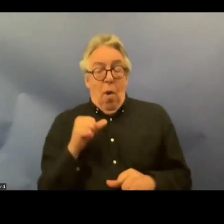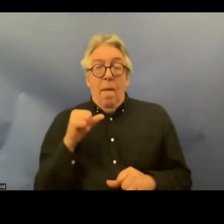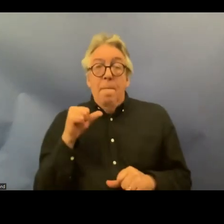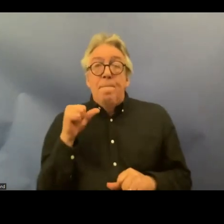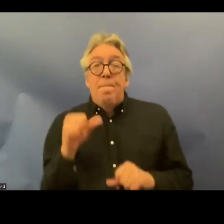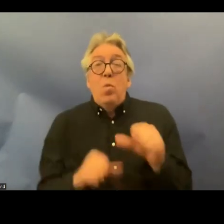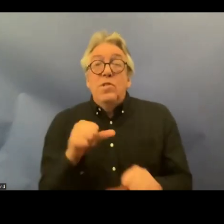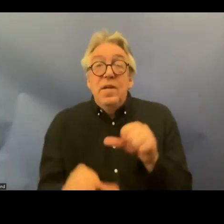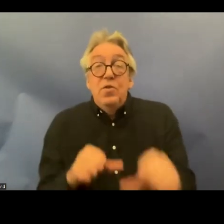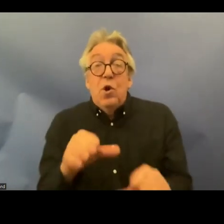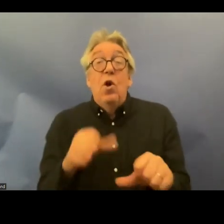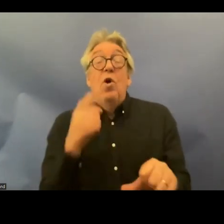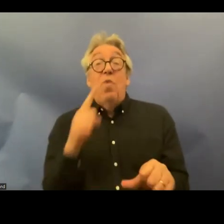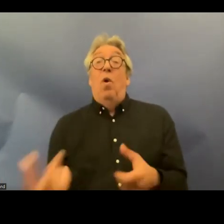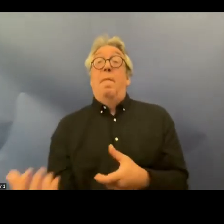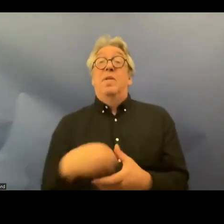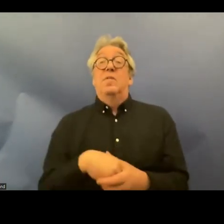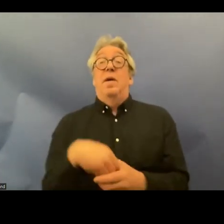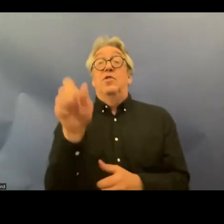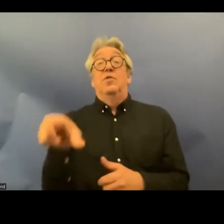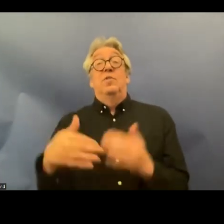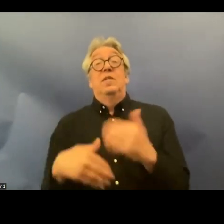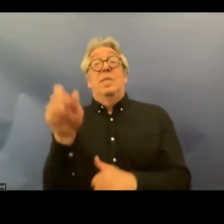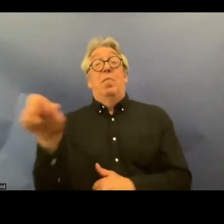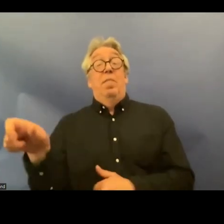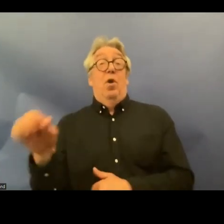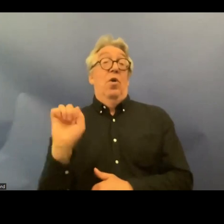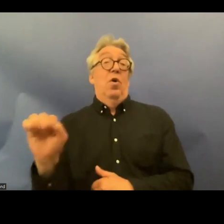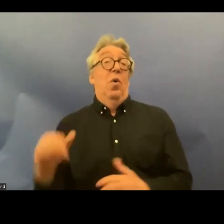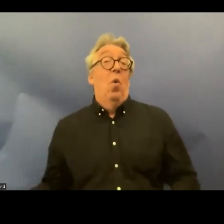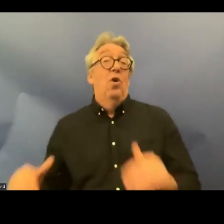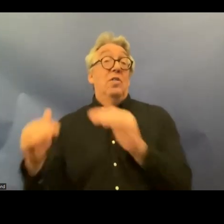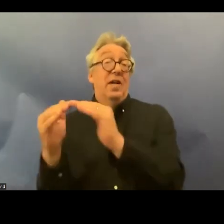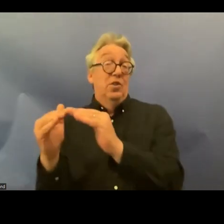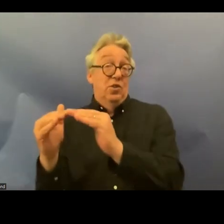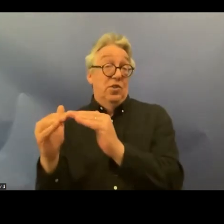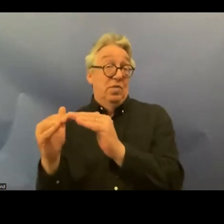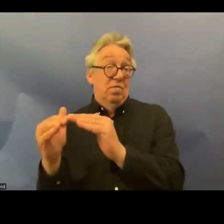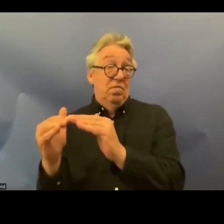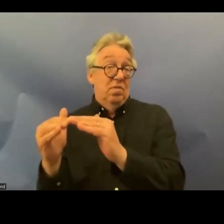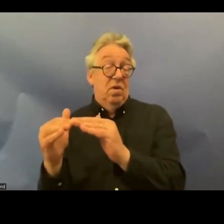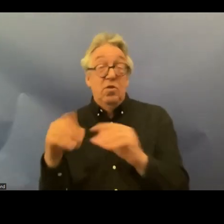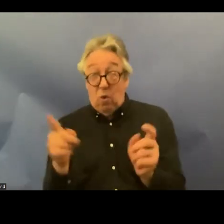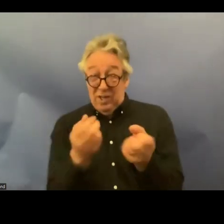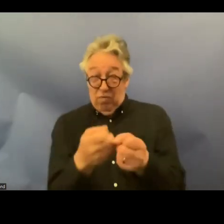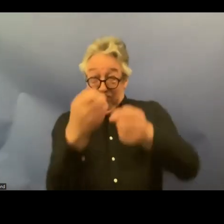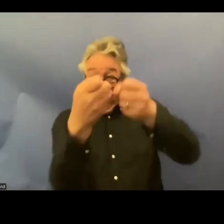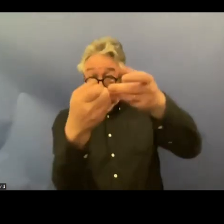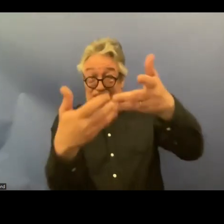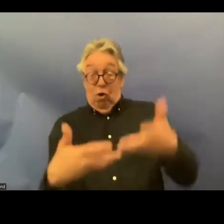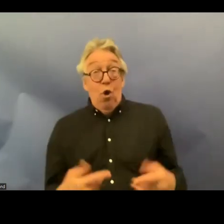participation of persons with disabilities and their organization so it's a whole it's a plethora of differently